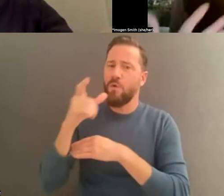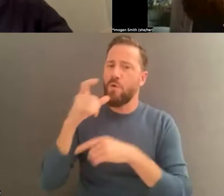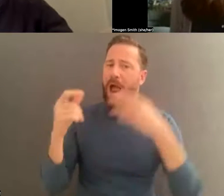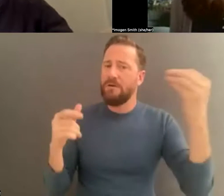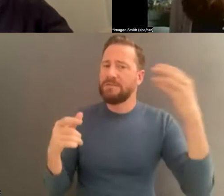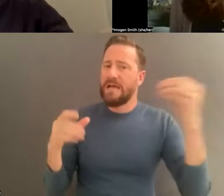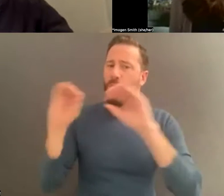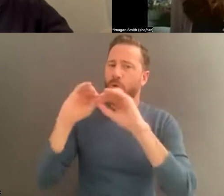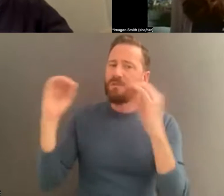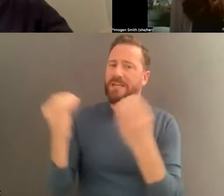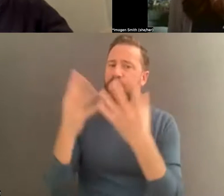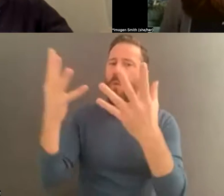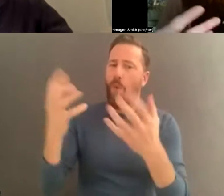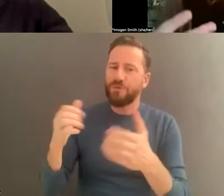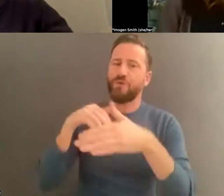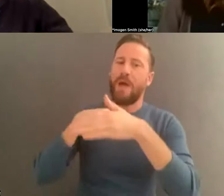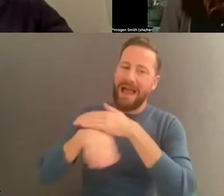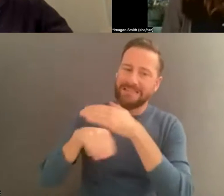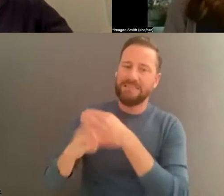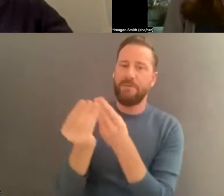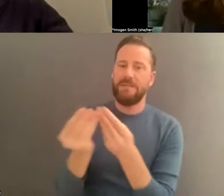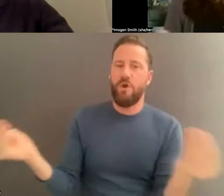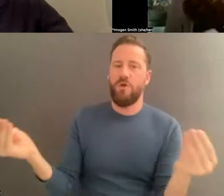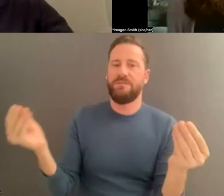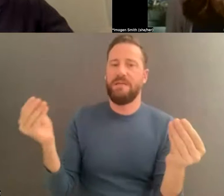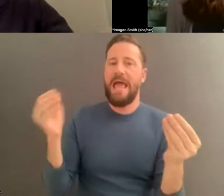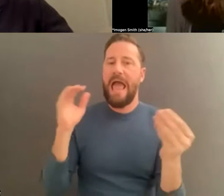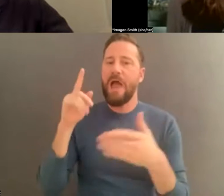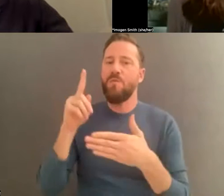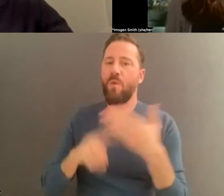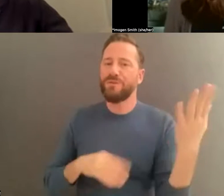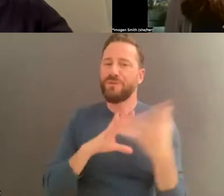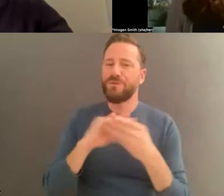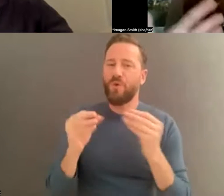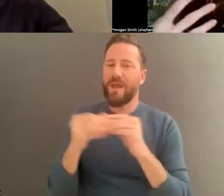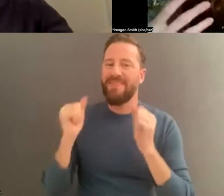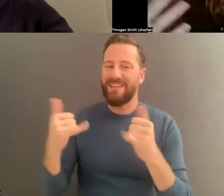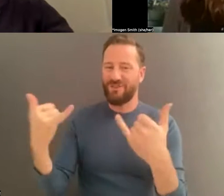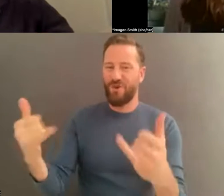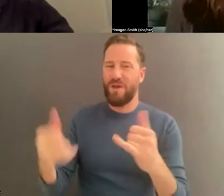they're digitized and what will be the impact be? What is the story hidden